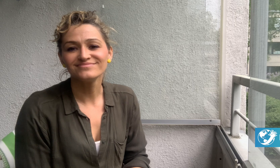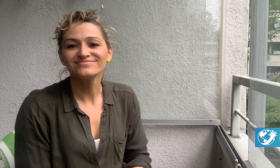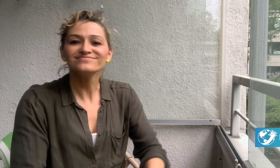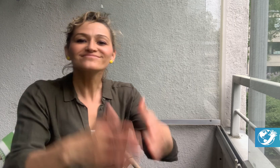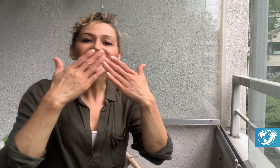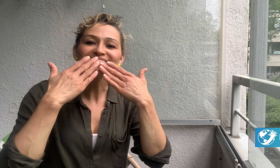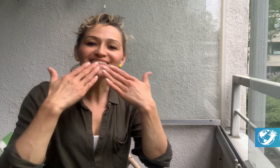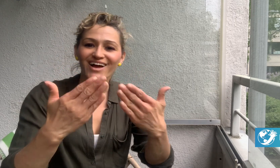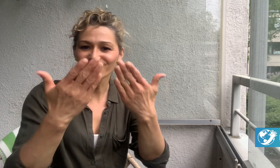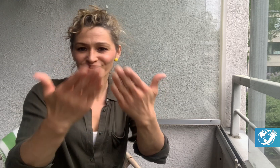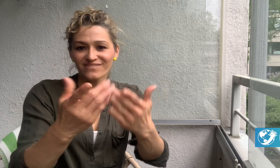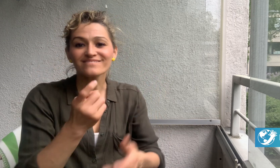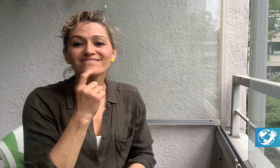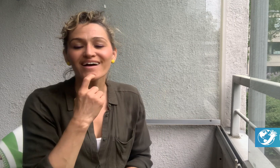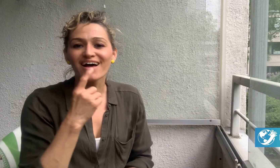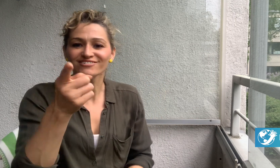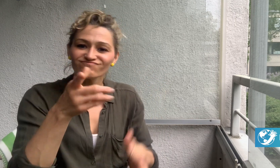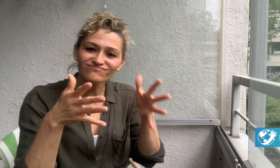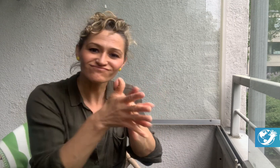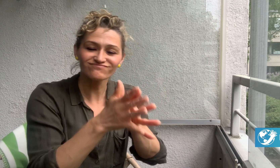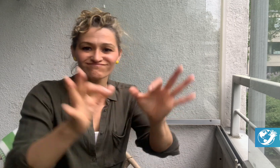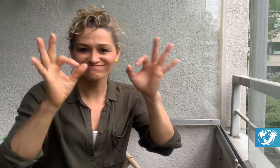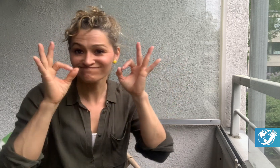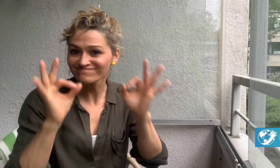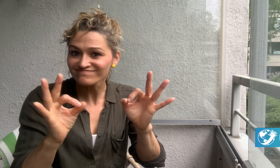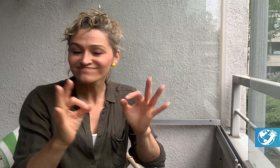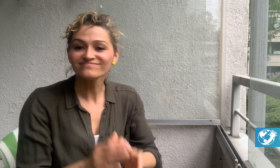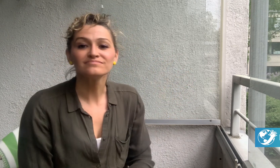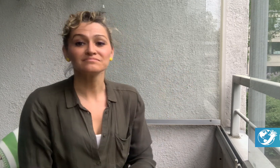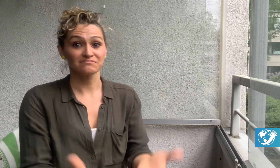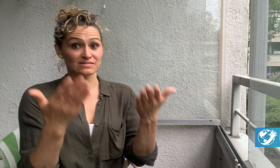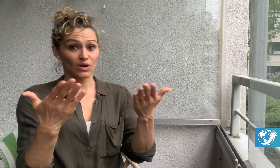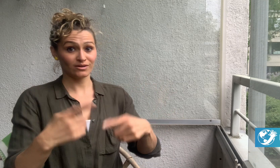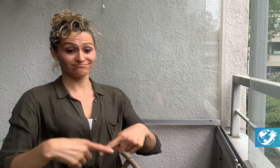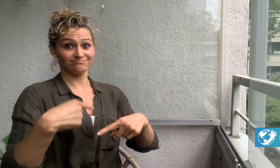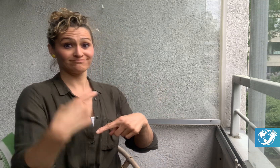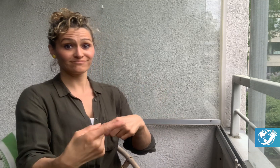Thank you for sharing, Vera.